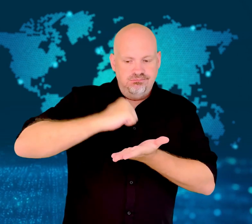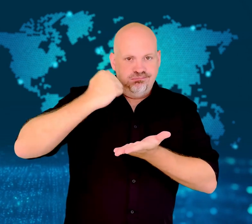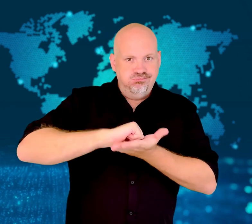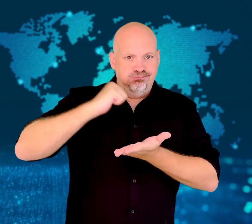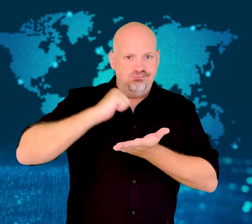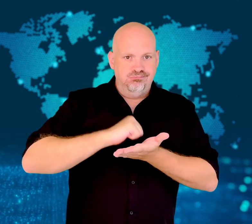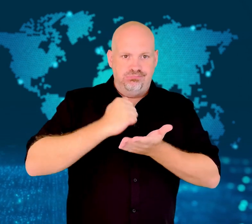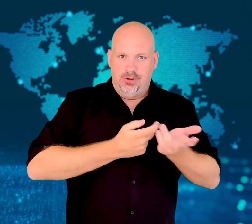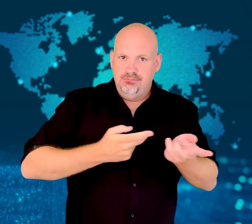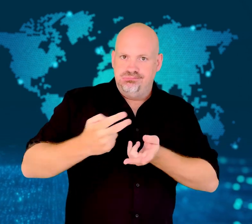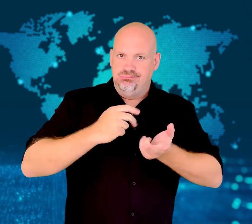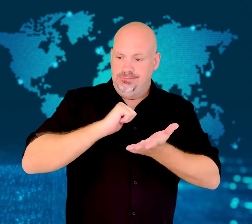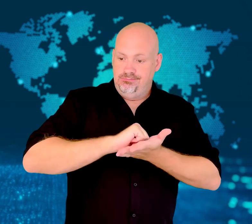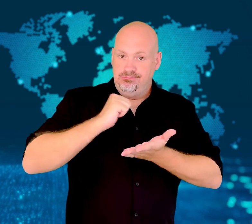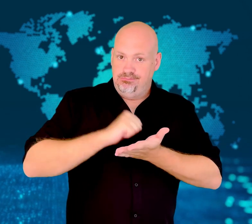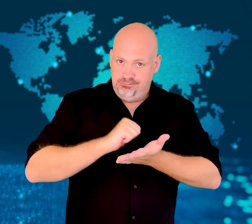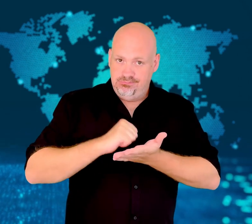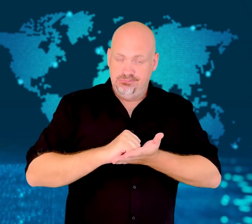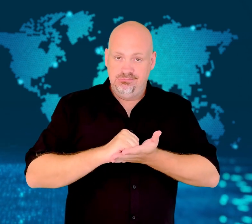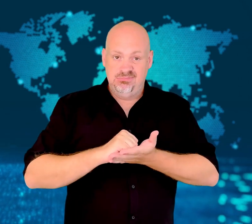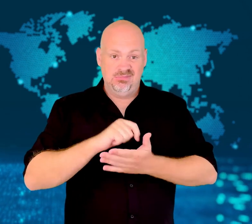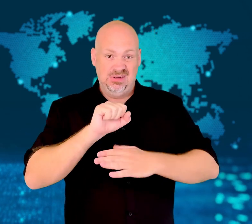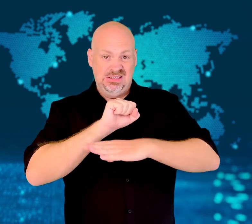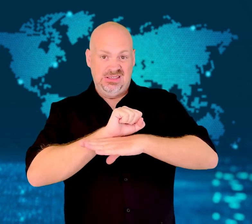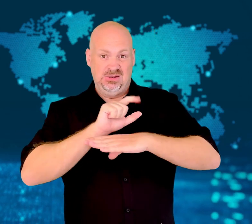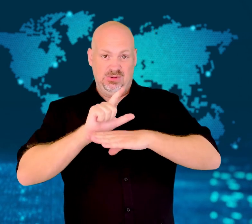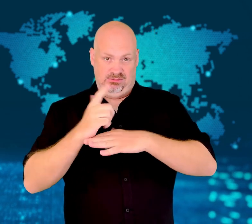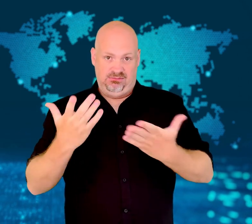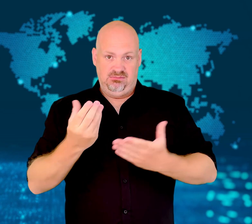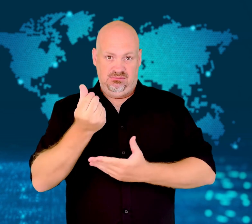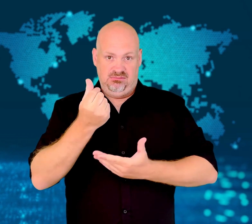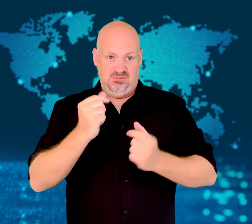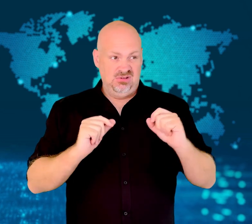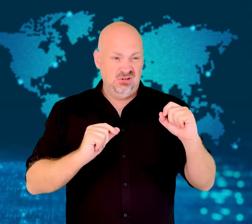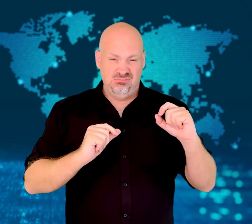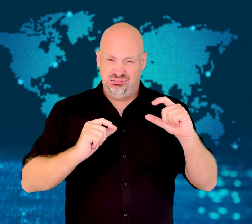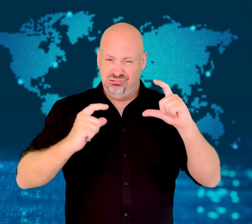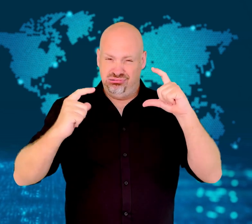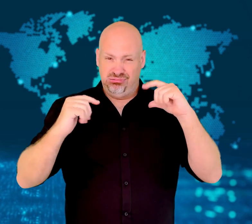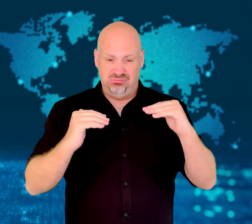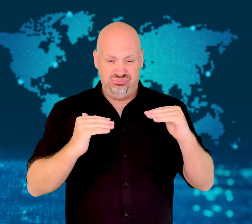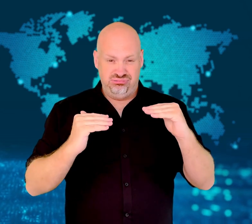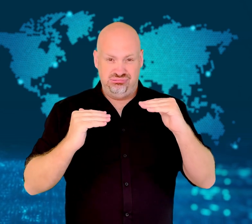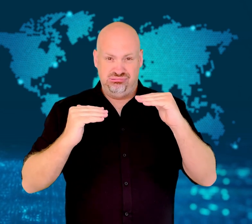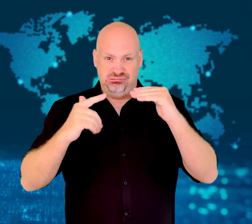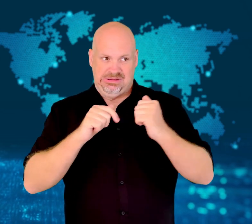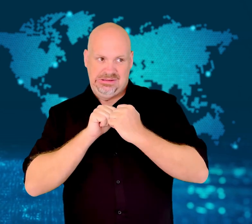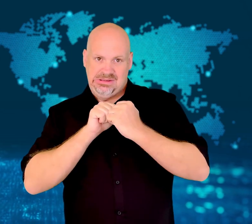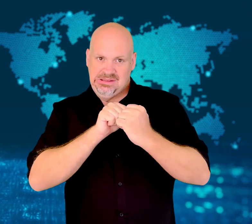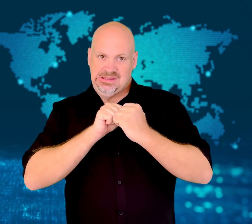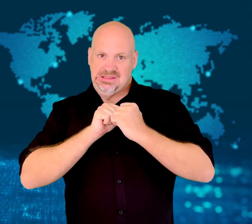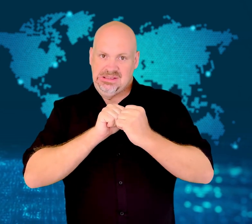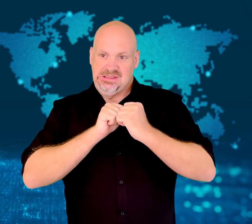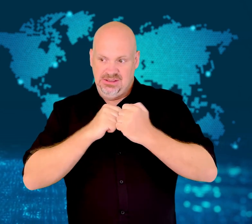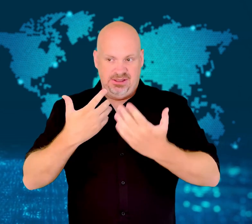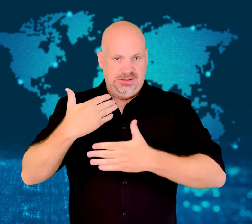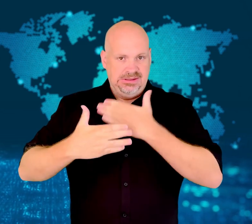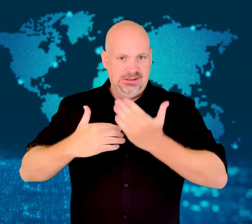The money is being printed even as the country continues